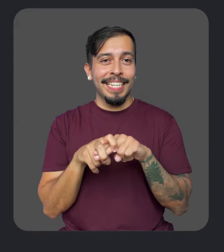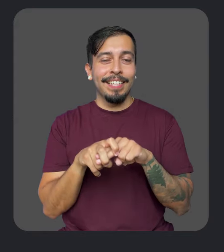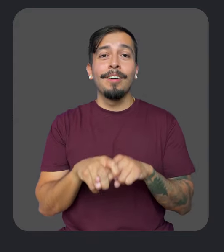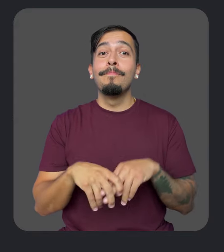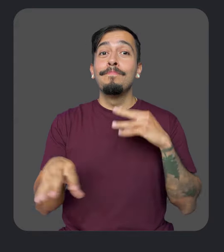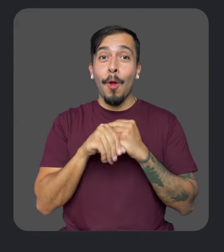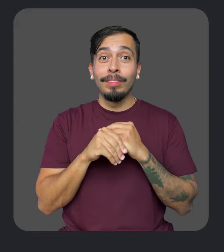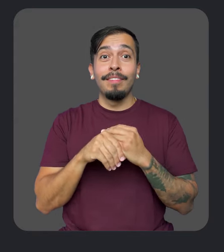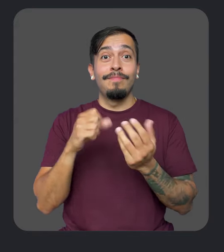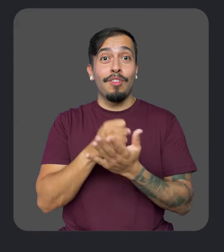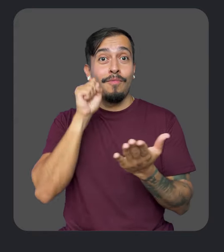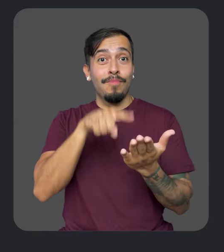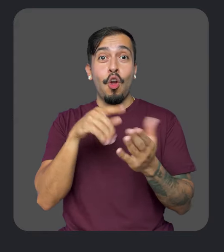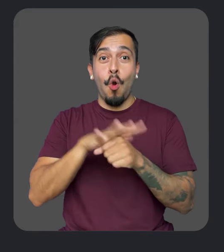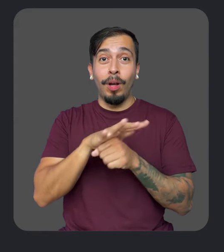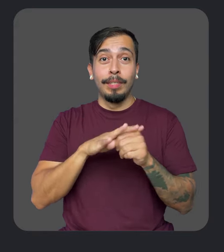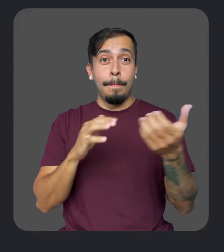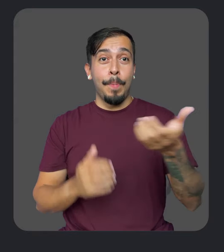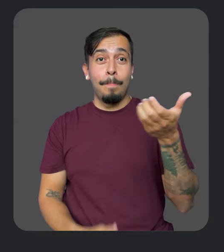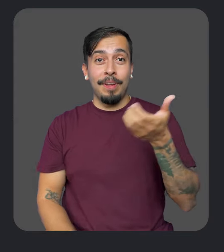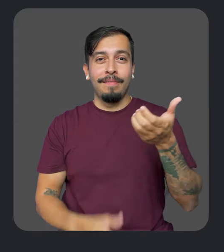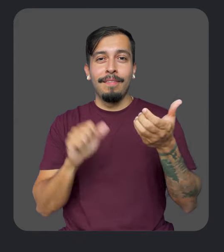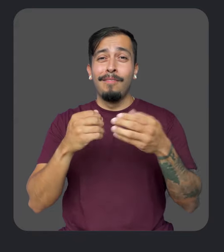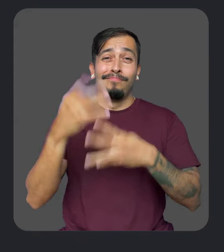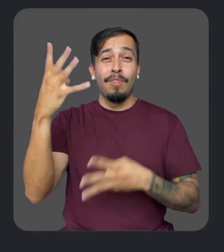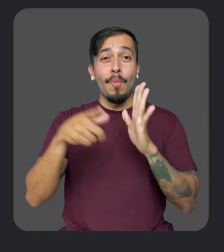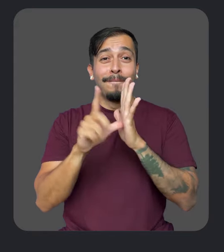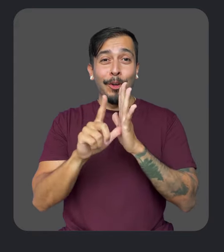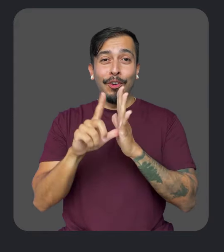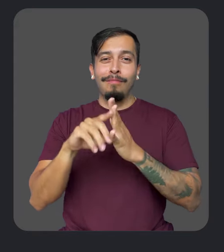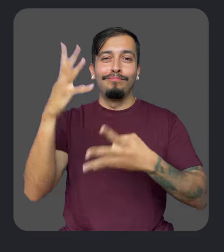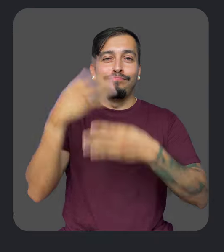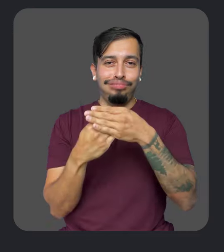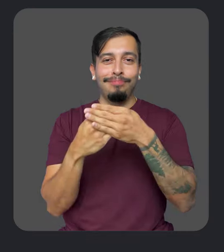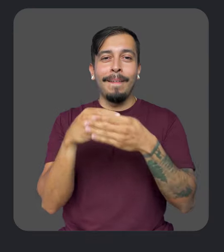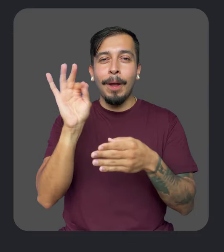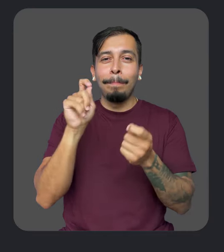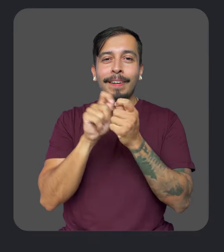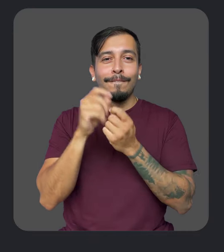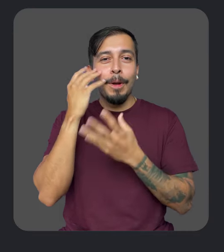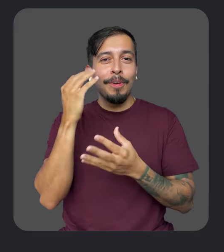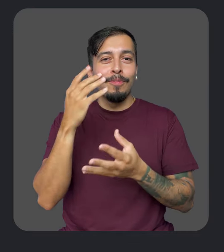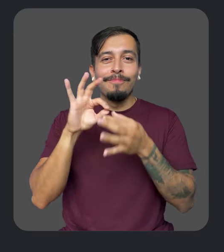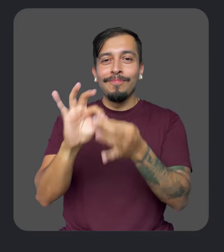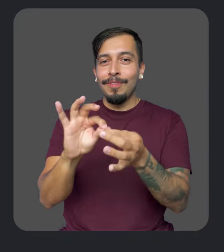And as a bonus, when you're viewing a location on mobile, you can now filter reviews to find specific information about wheelchair accessibility.